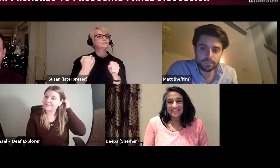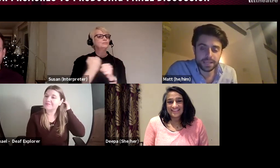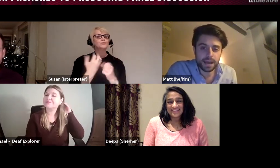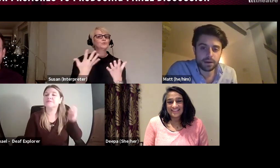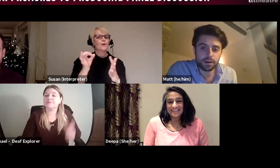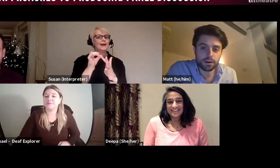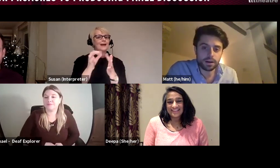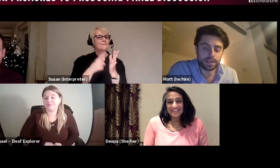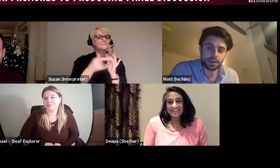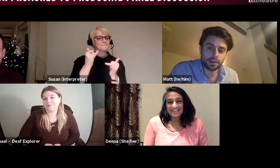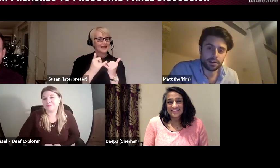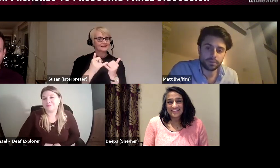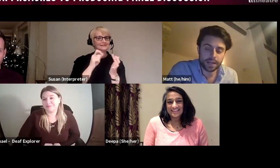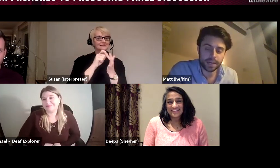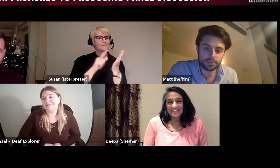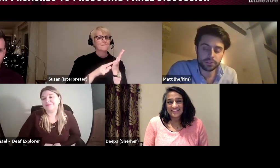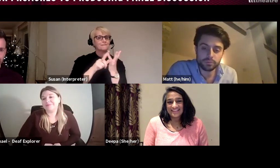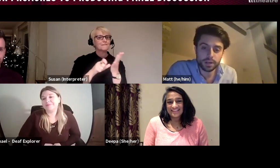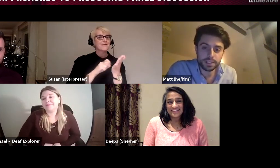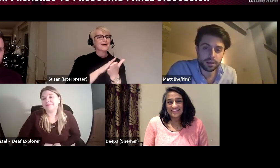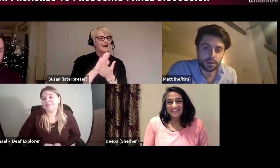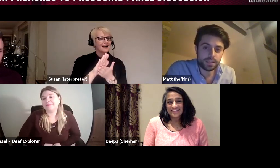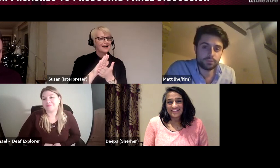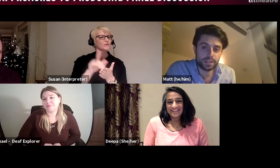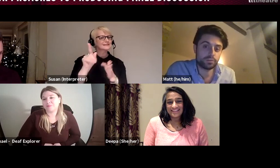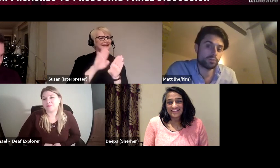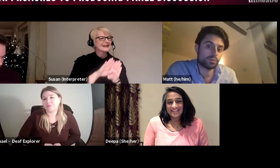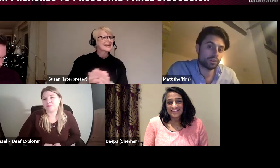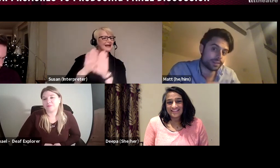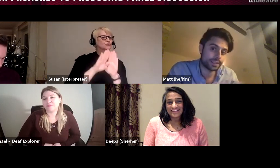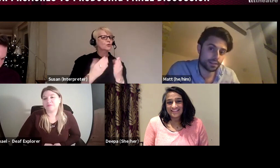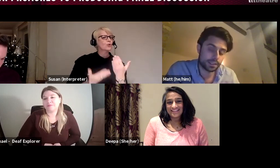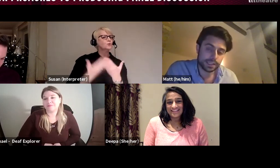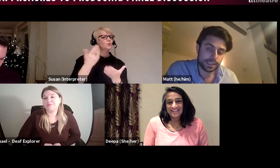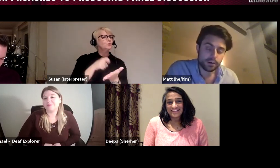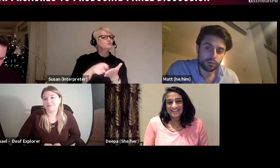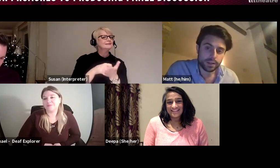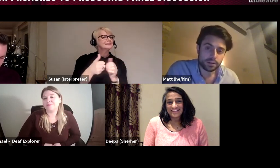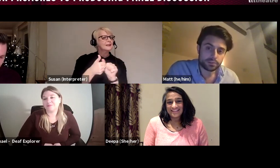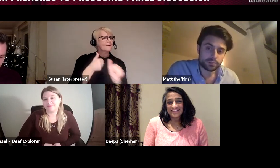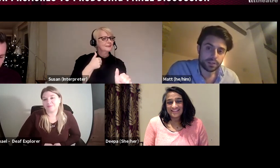Paines Plough are a national new writing company, we tour new writing all around the country,